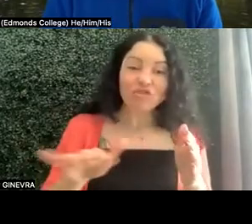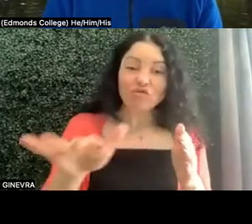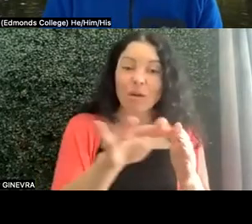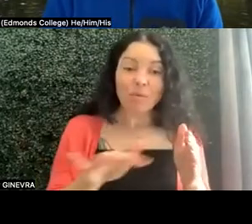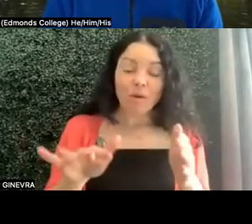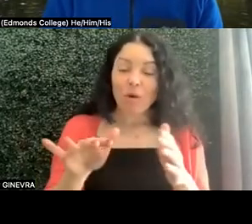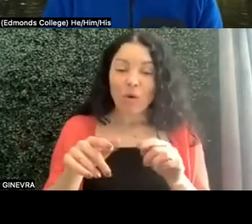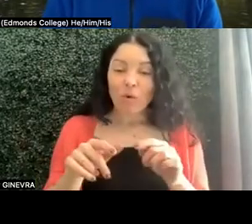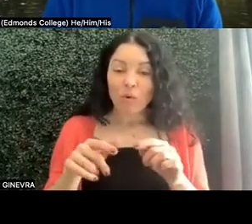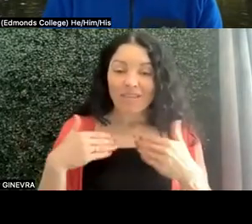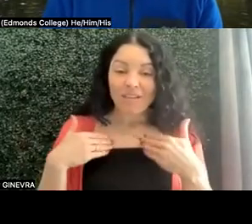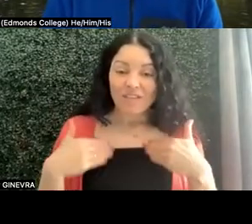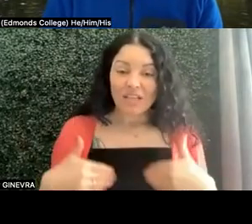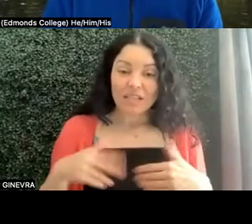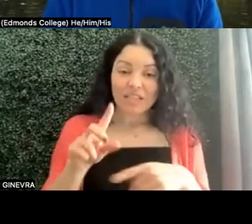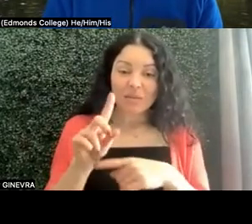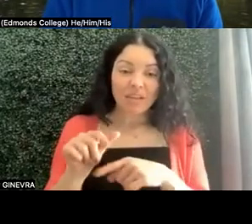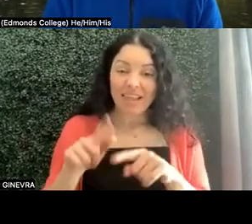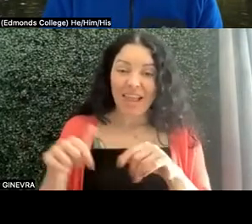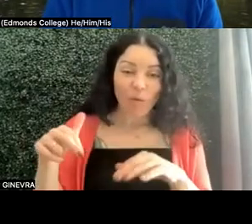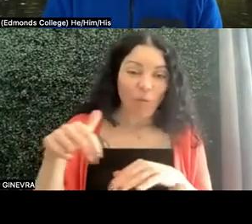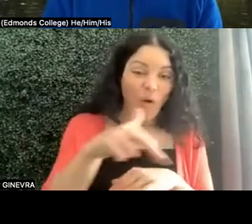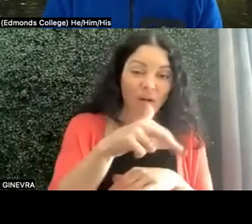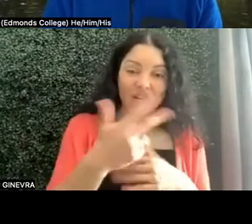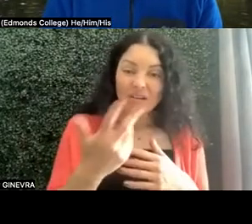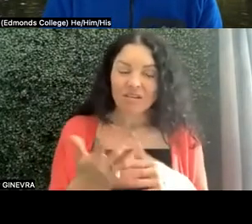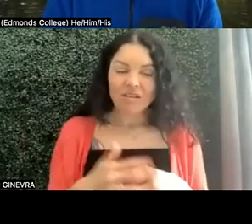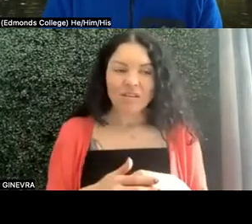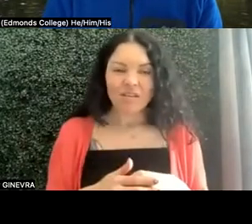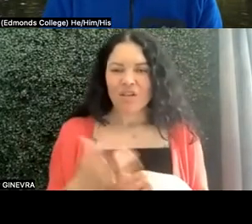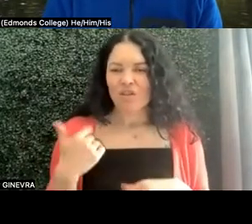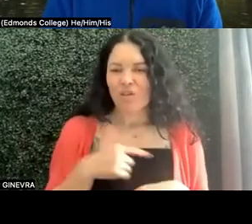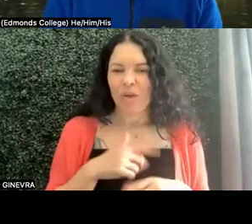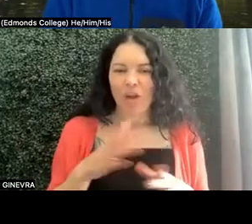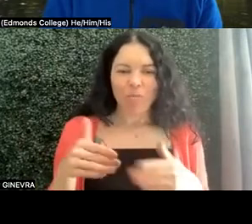walk through the field trip? So we actually are proposing to do a grant